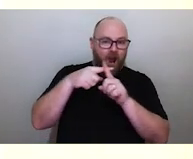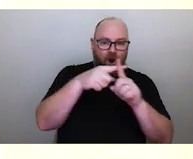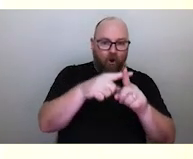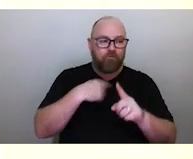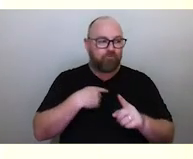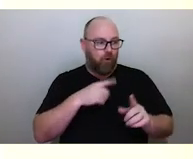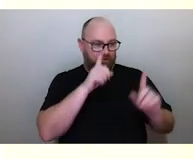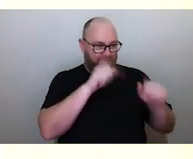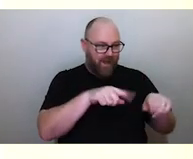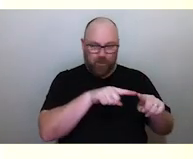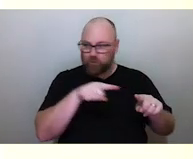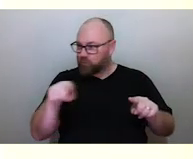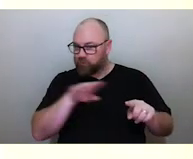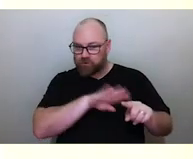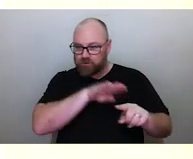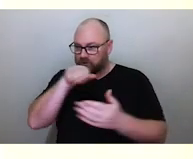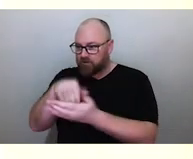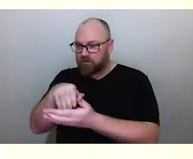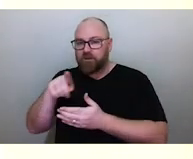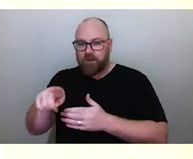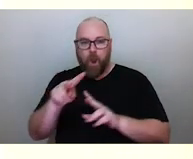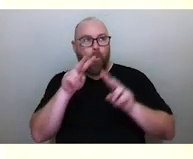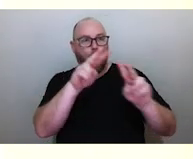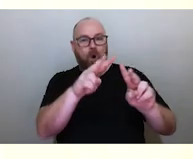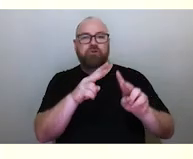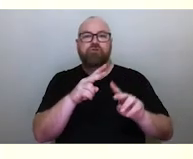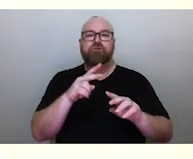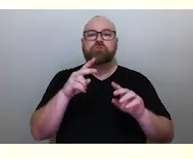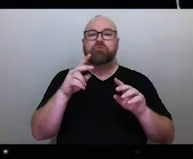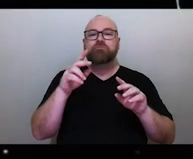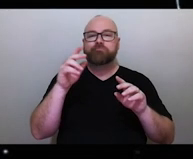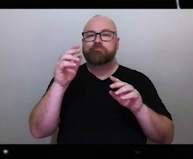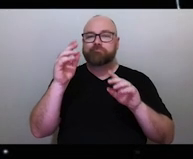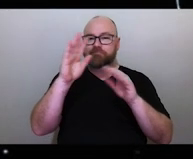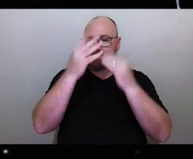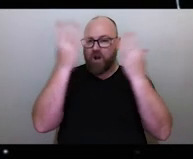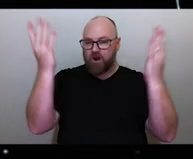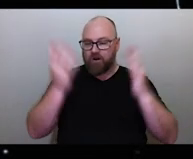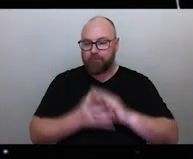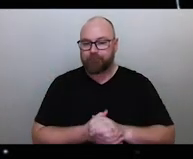to point B by looking at the night sky. Now the way this works is each